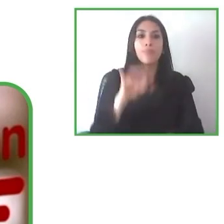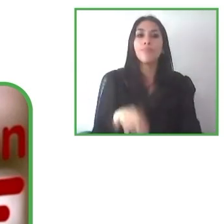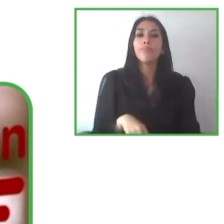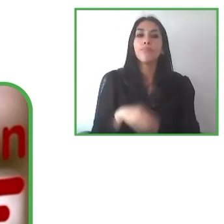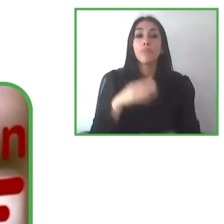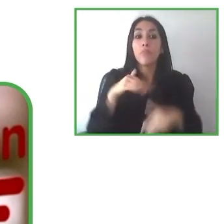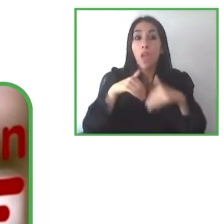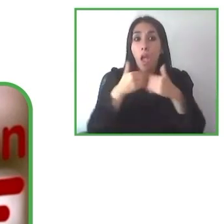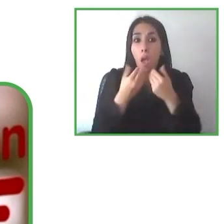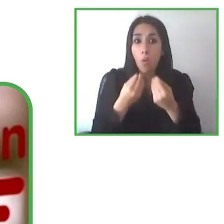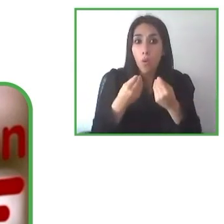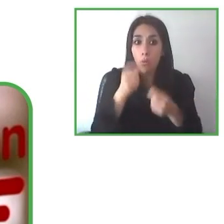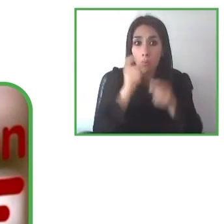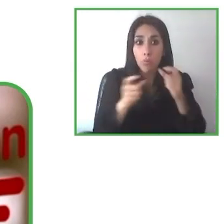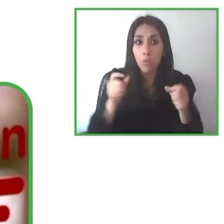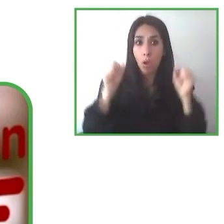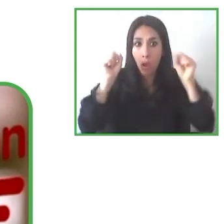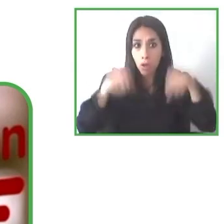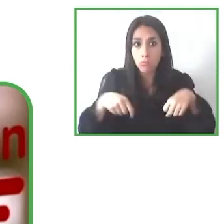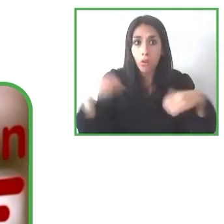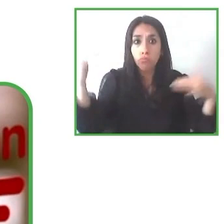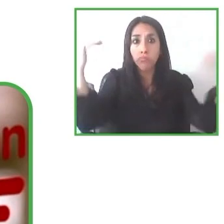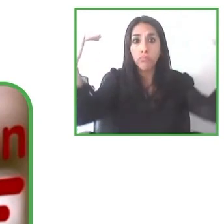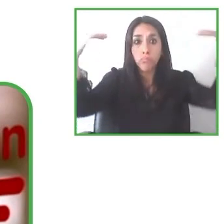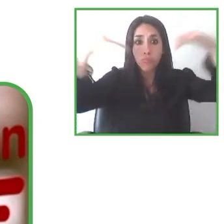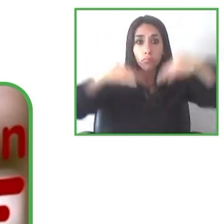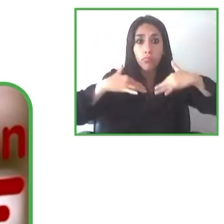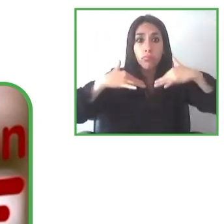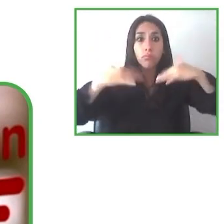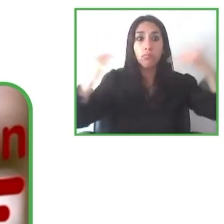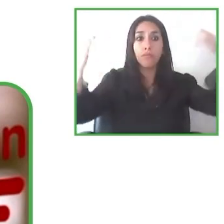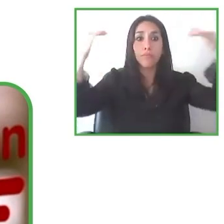of course we plan to open many in as many new countries as we can.